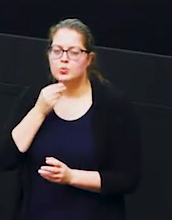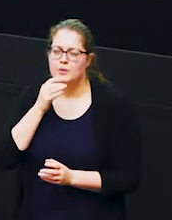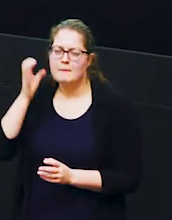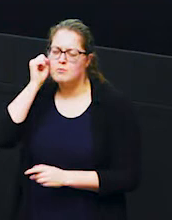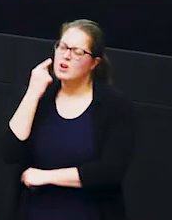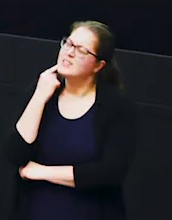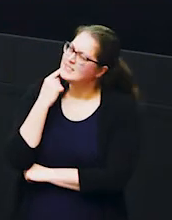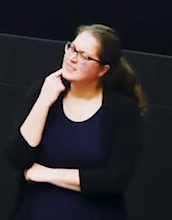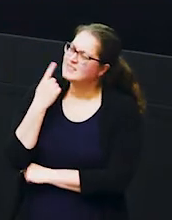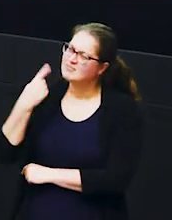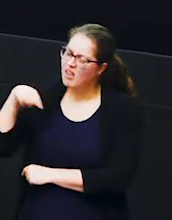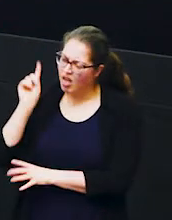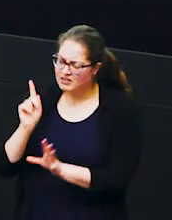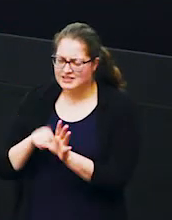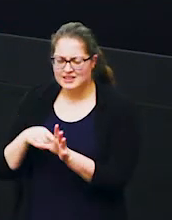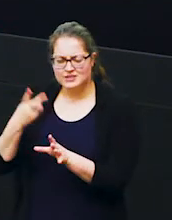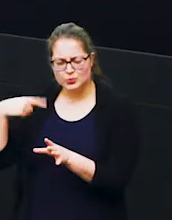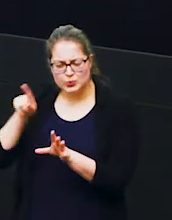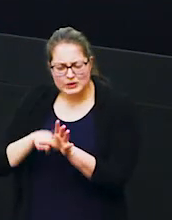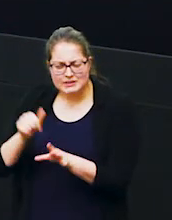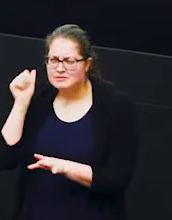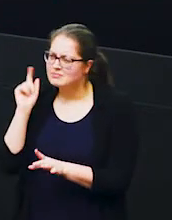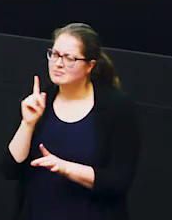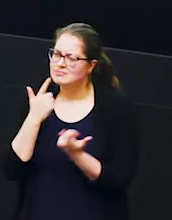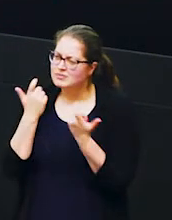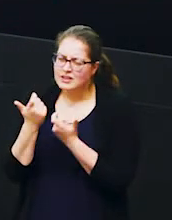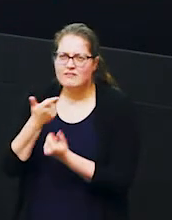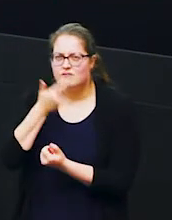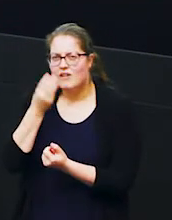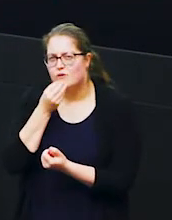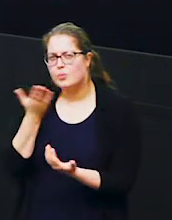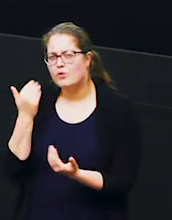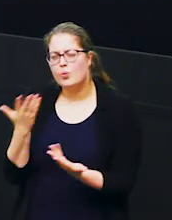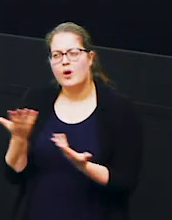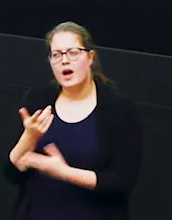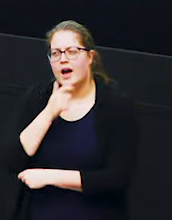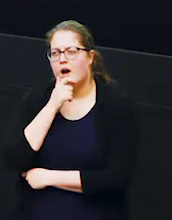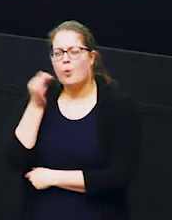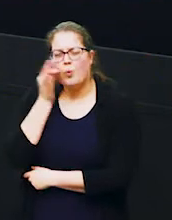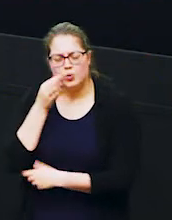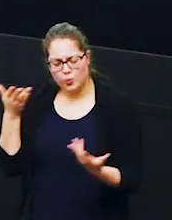previous years when it was very dry where did i find food before where did i find water before